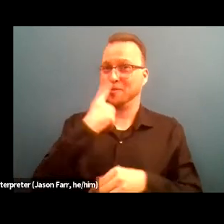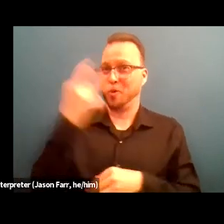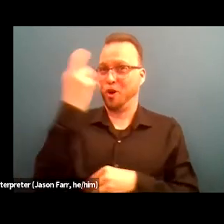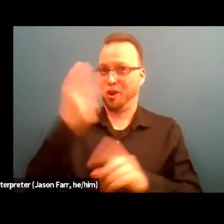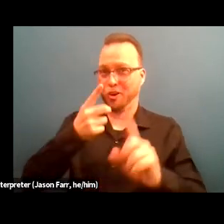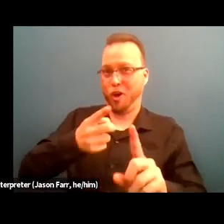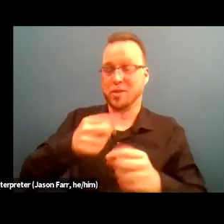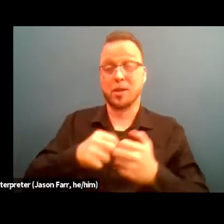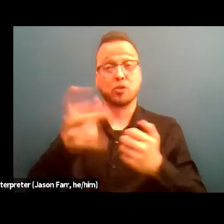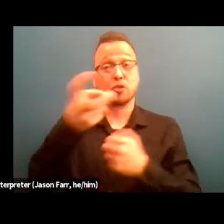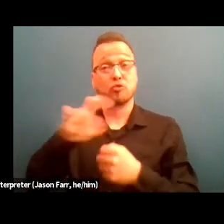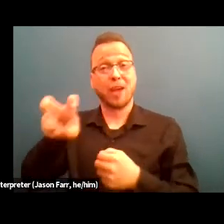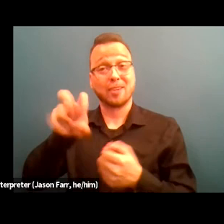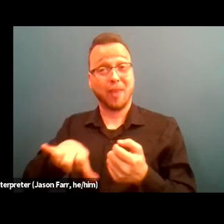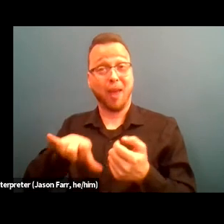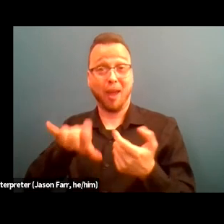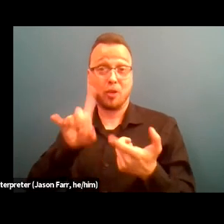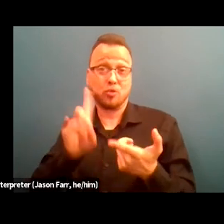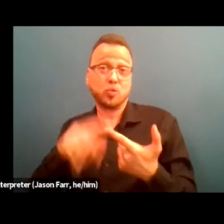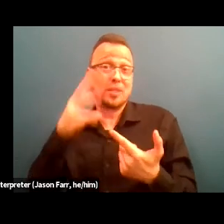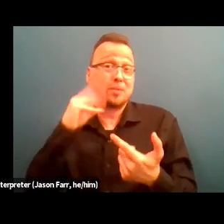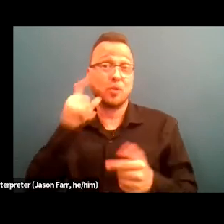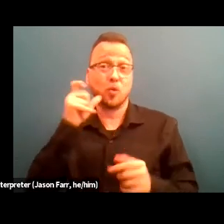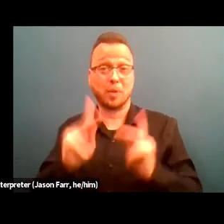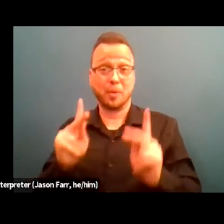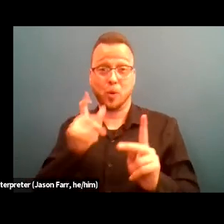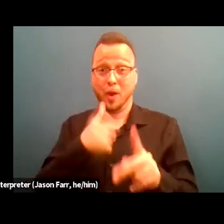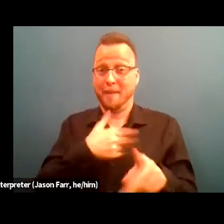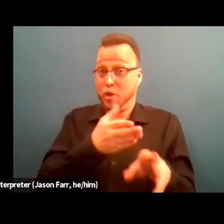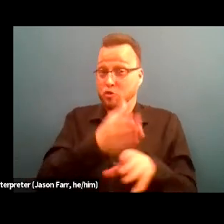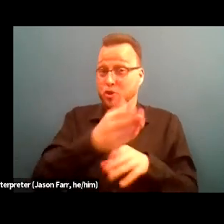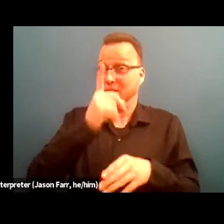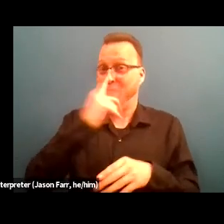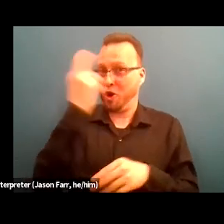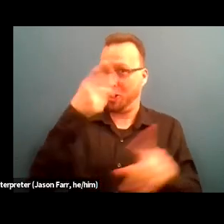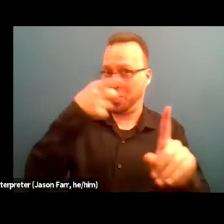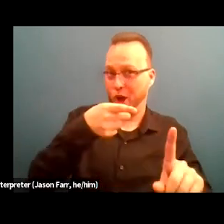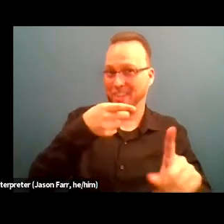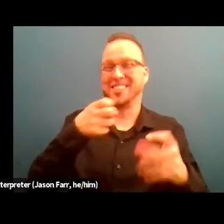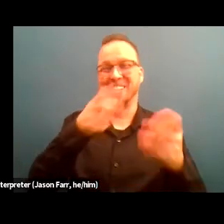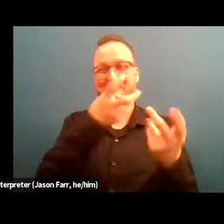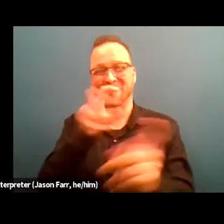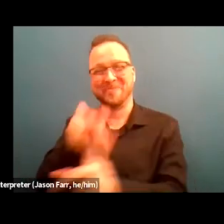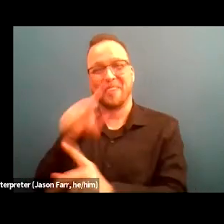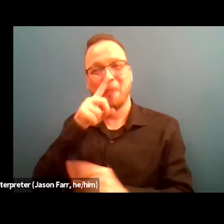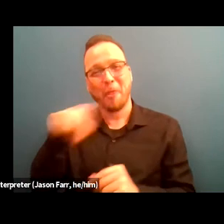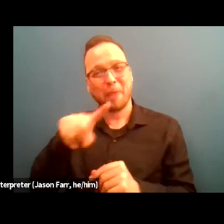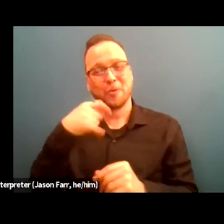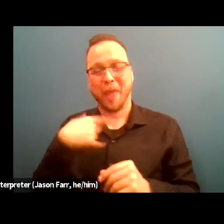into the experience that folks from careers for cause have. So again, they are better prepared for the workforce for those that choose